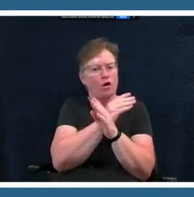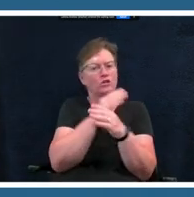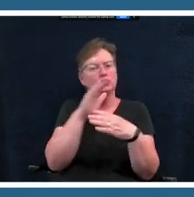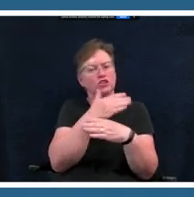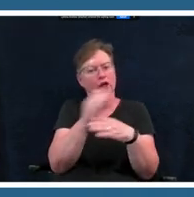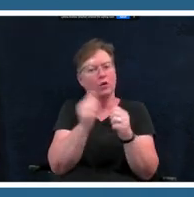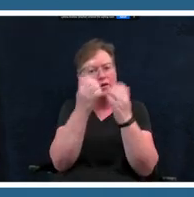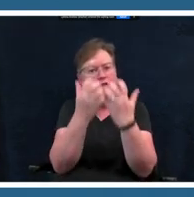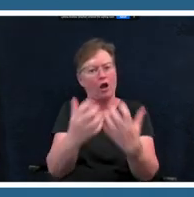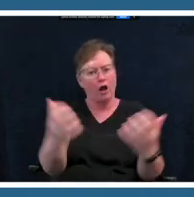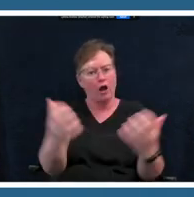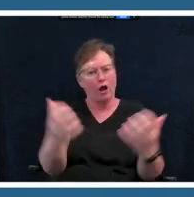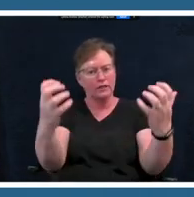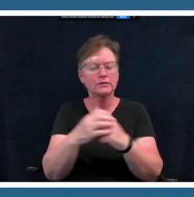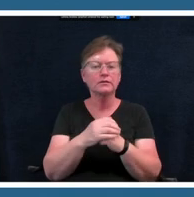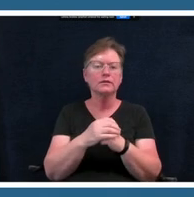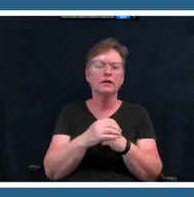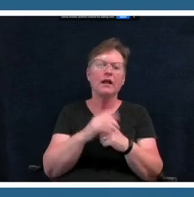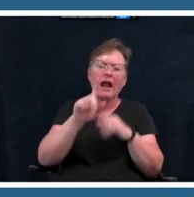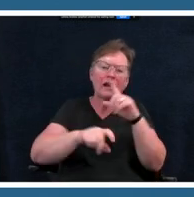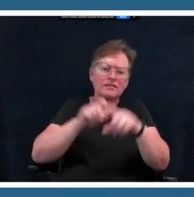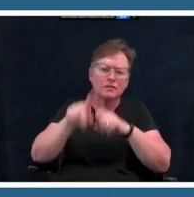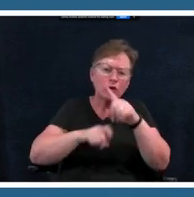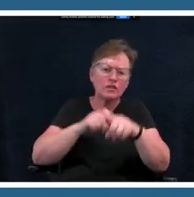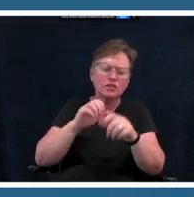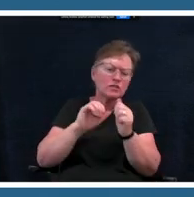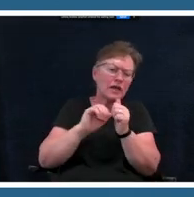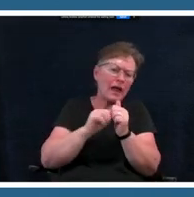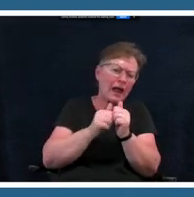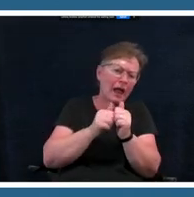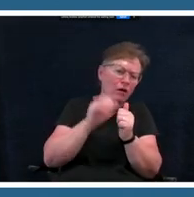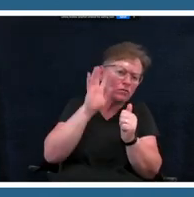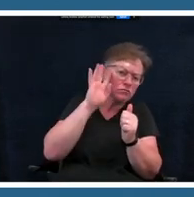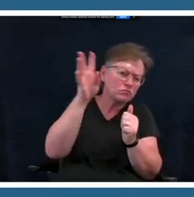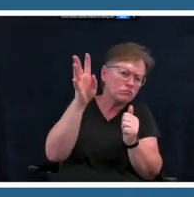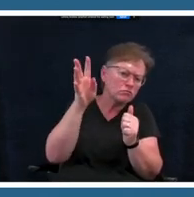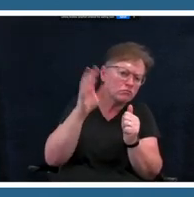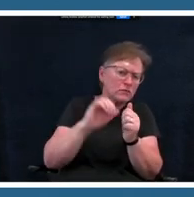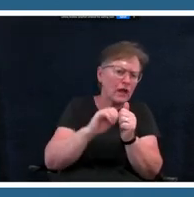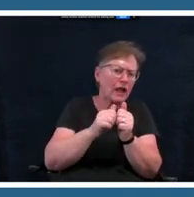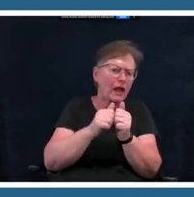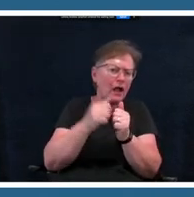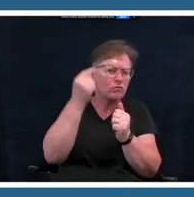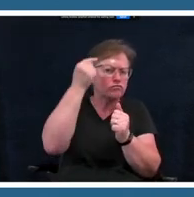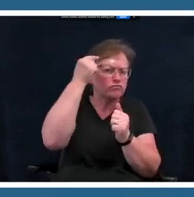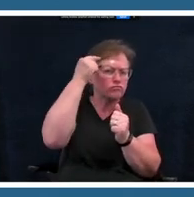how they derived at the things that they